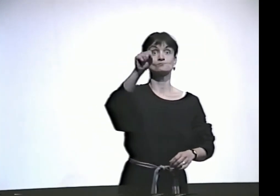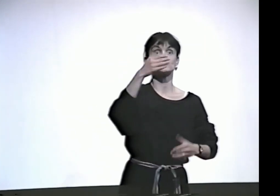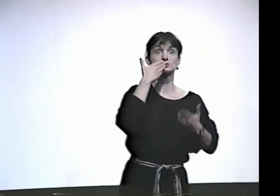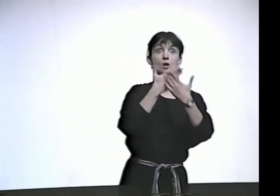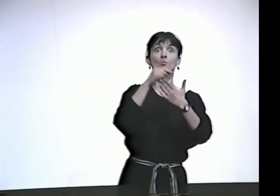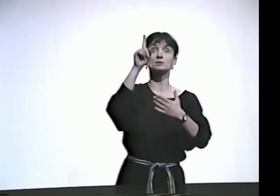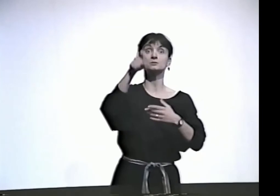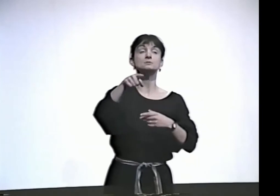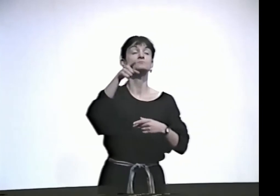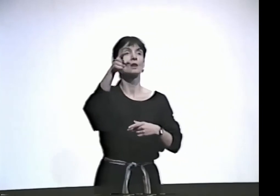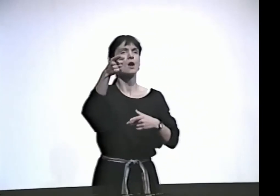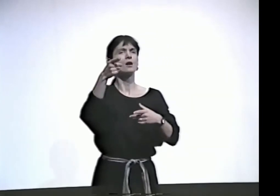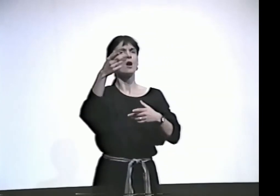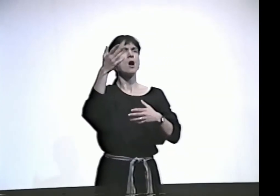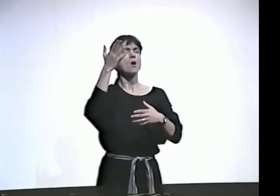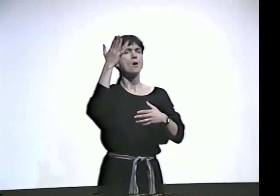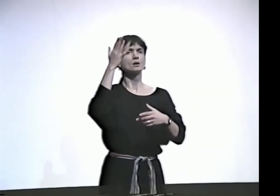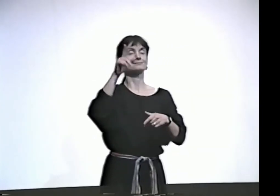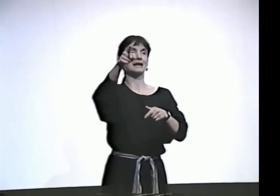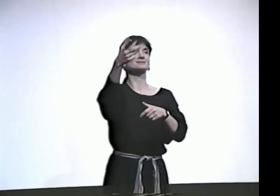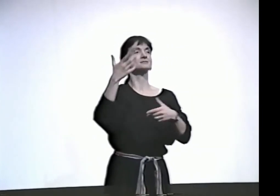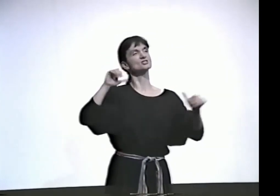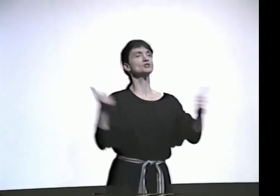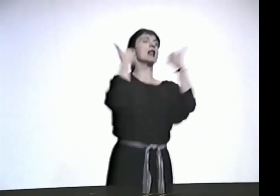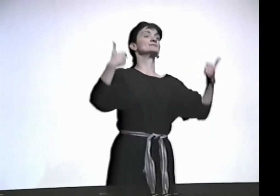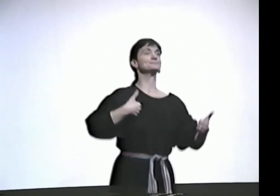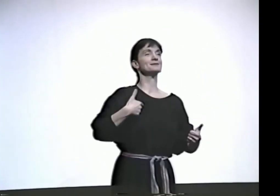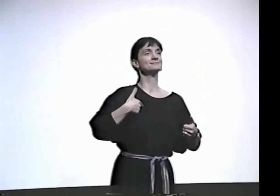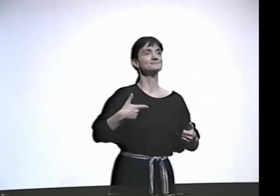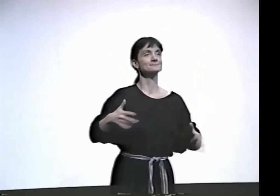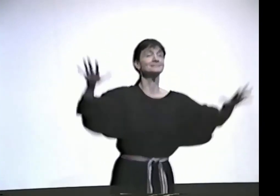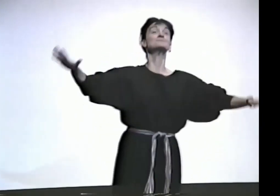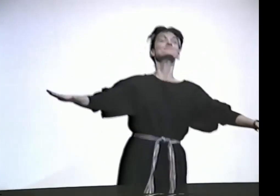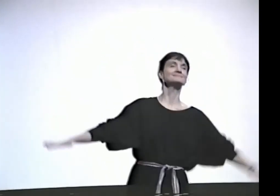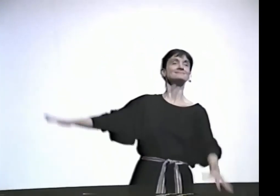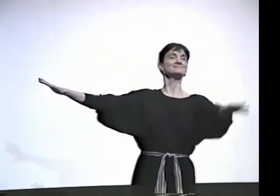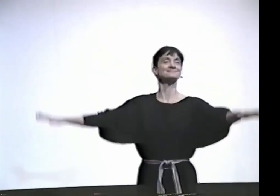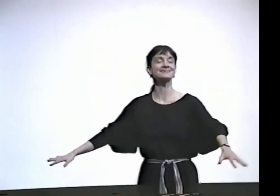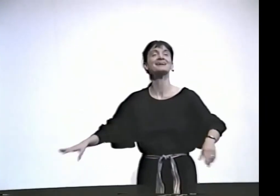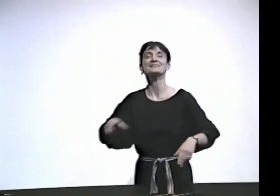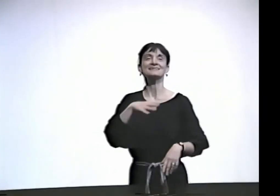OK, THAT'S A GOOD QUESTION. SHE'S TRYING TO CHALLENGE ME,